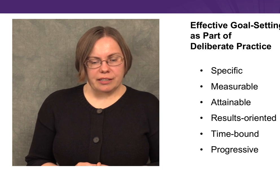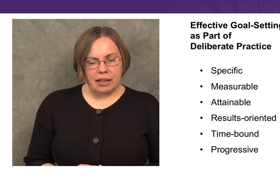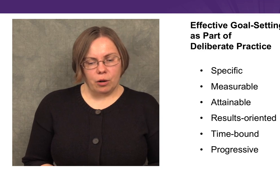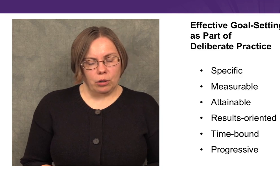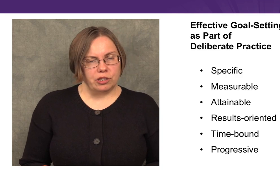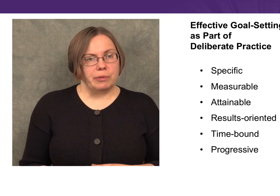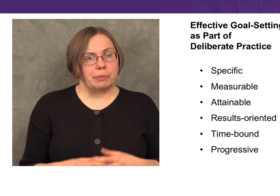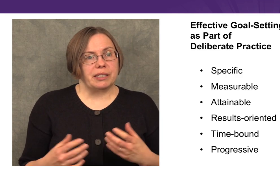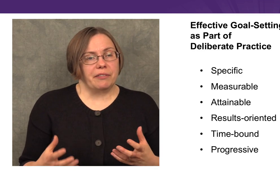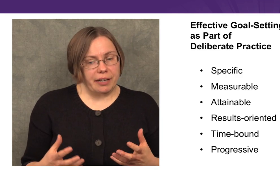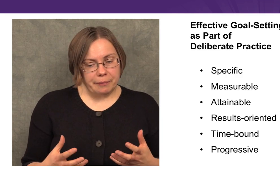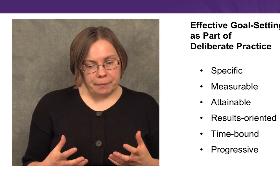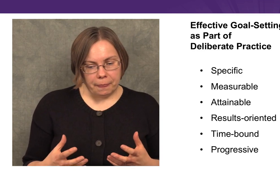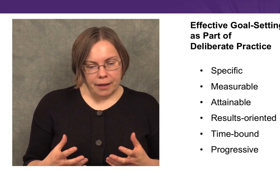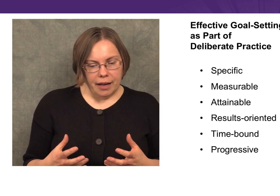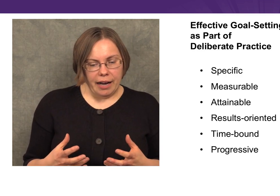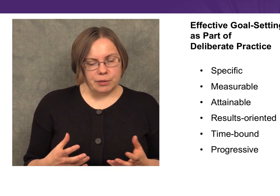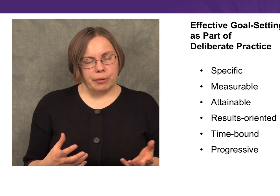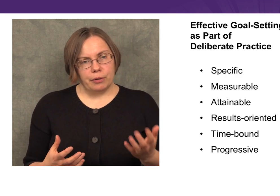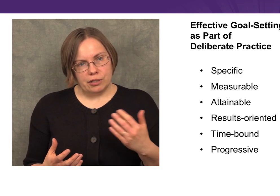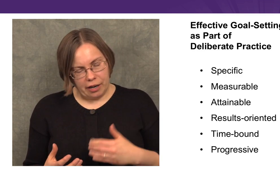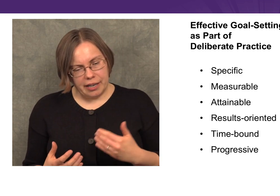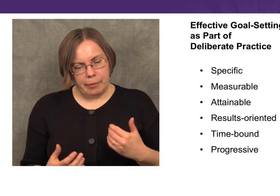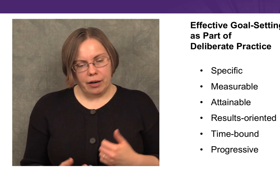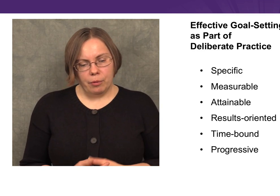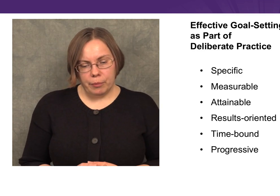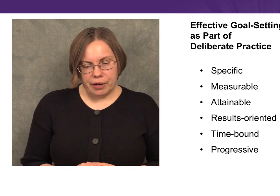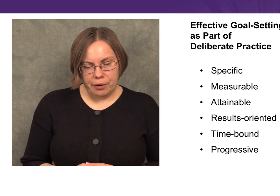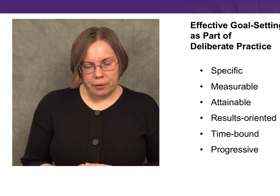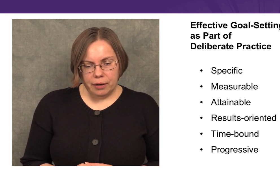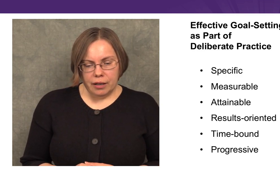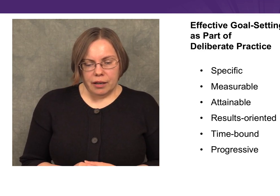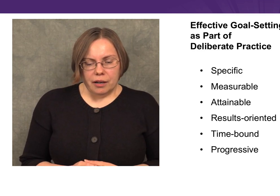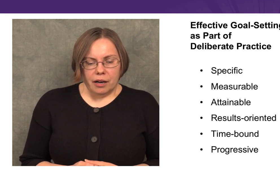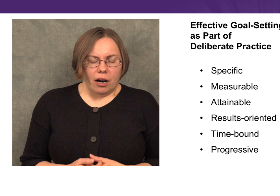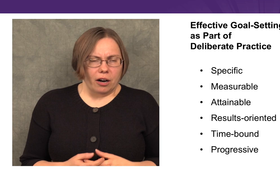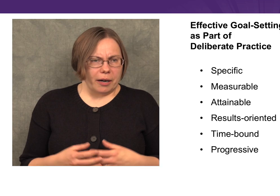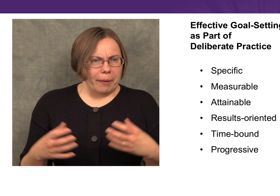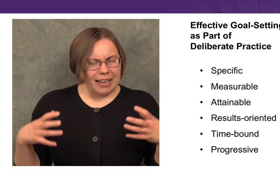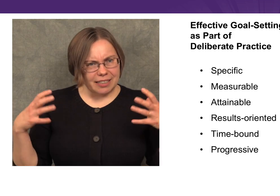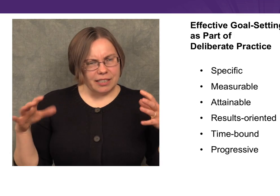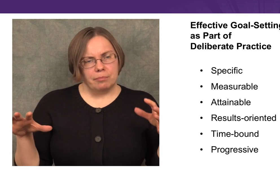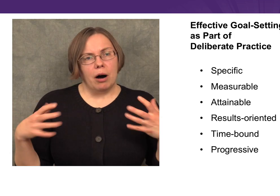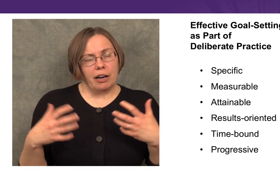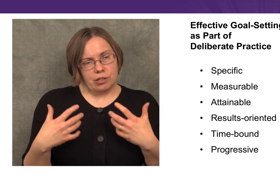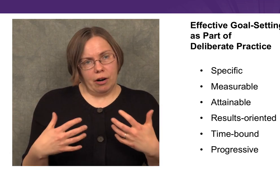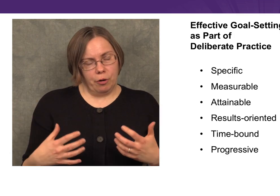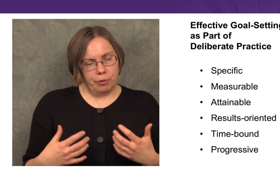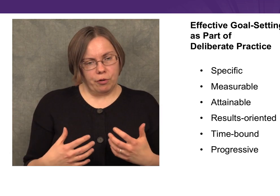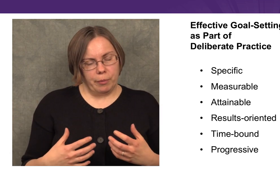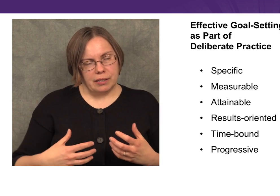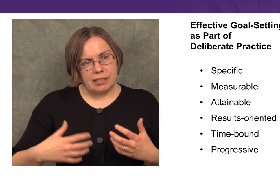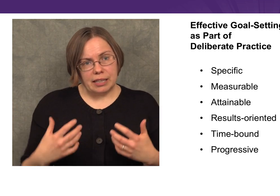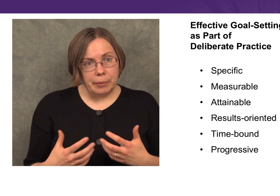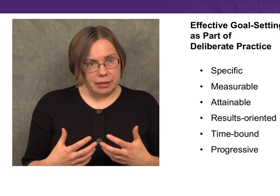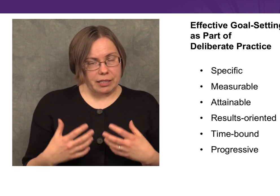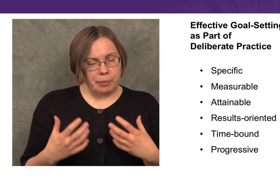is that goals should be specific. As we were talking about a moment ago, our capacity to monitor our own performance is limited,